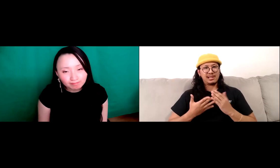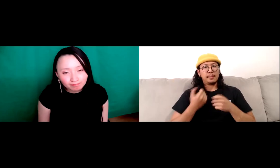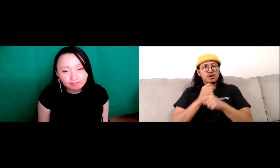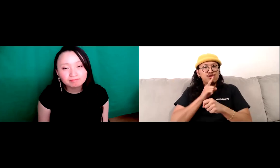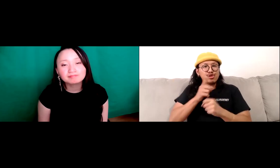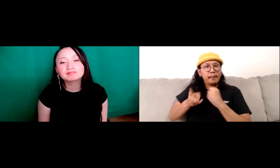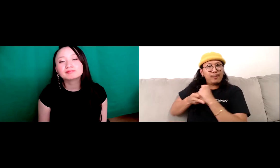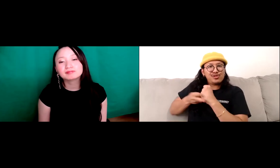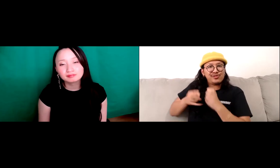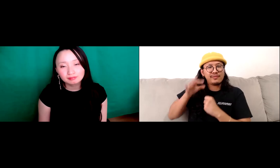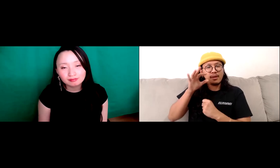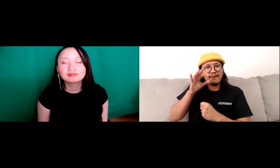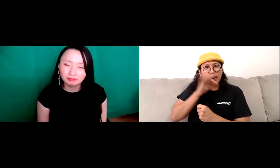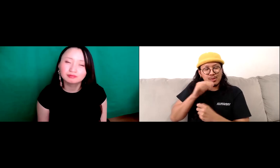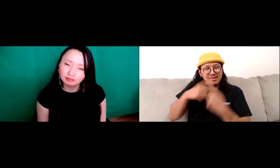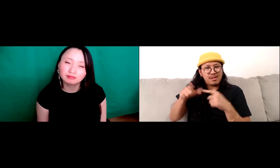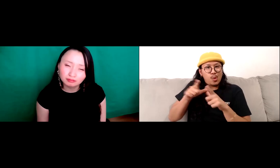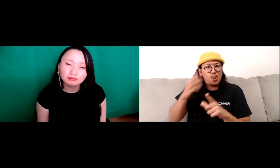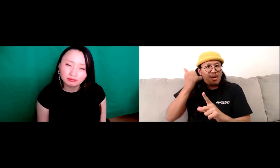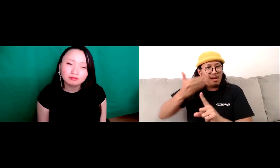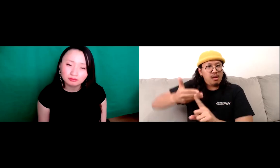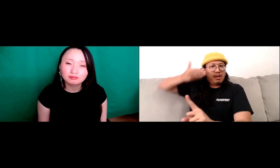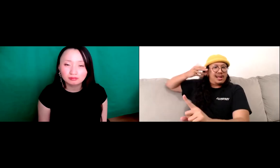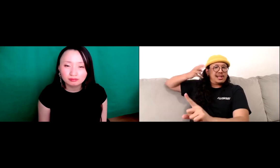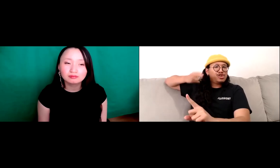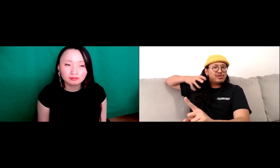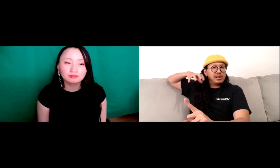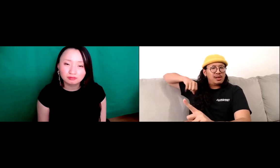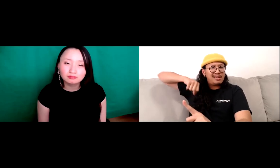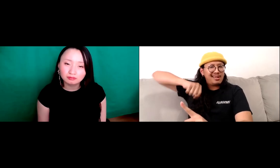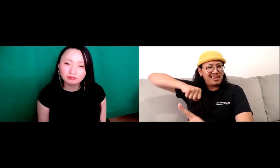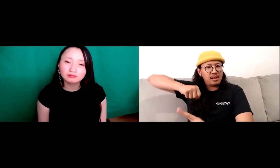within their group, who's there, they're trying to preserve the Filipino language just because